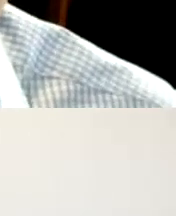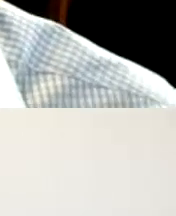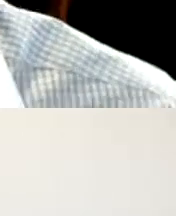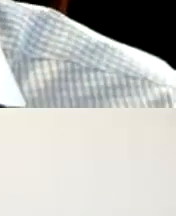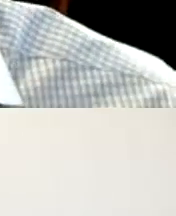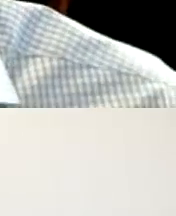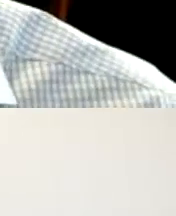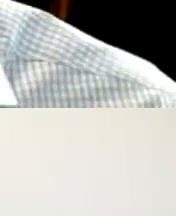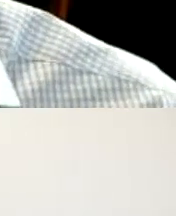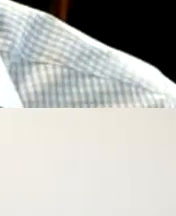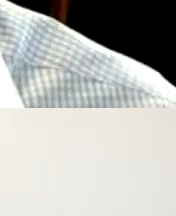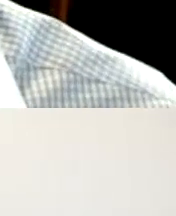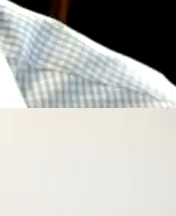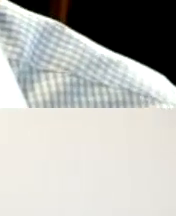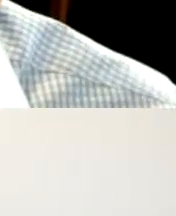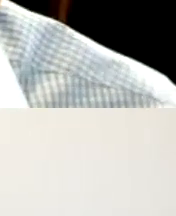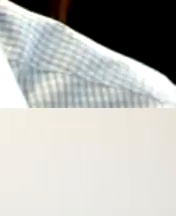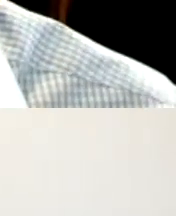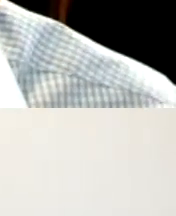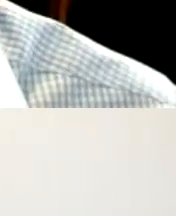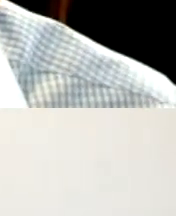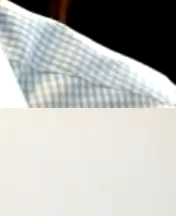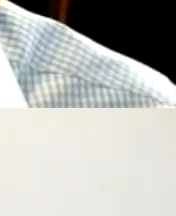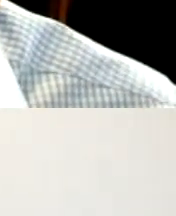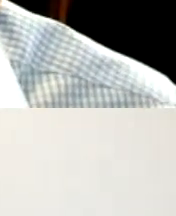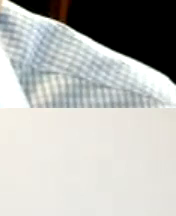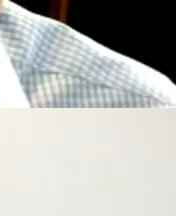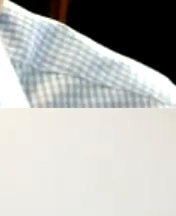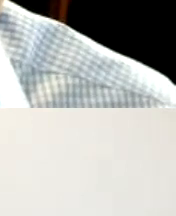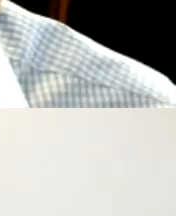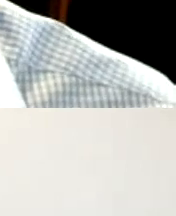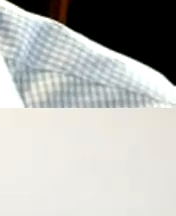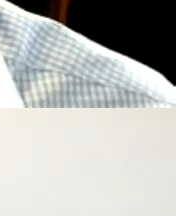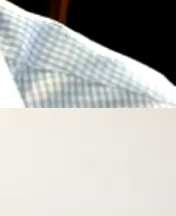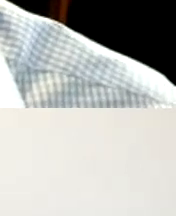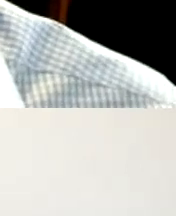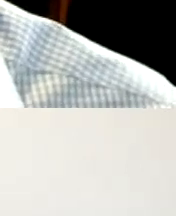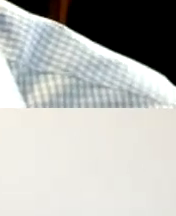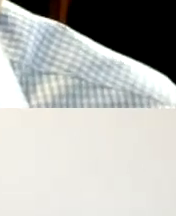attorneys who assist individuals with disabilities with a variety of issues for special education to